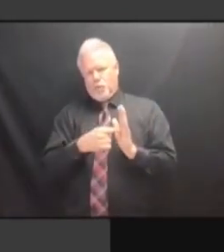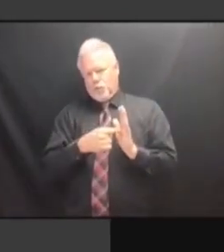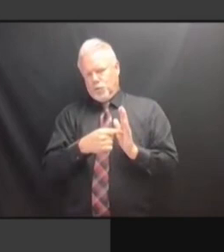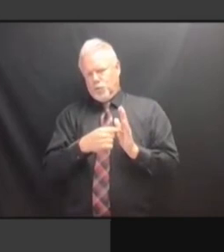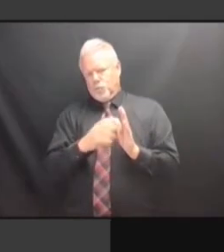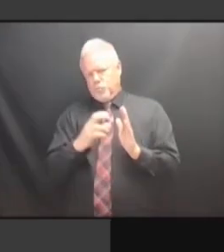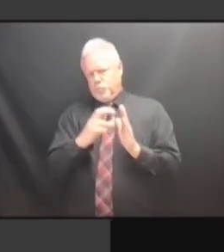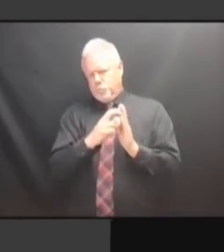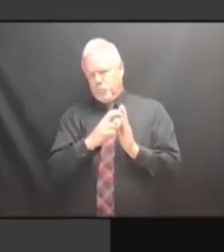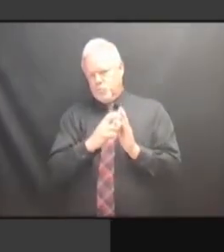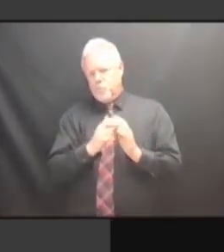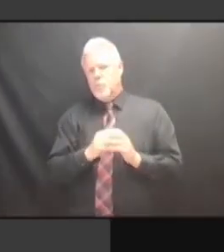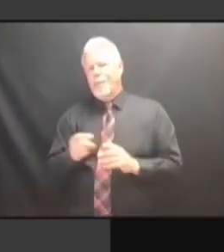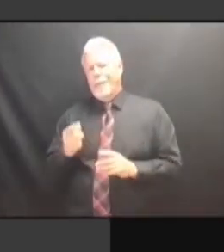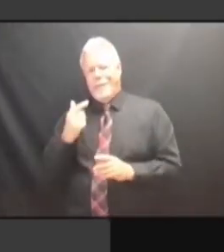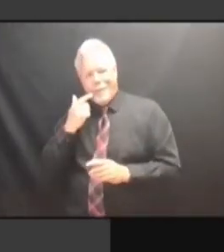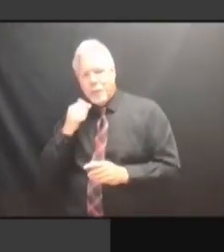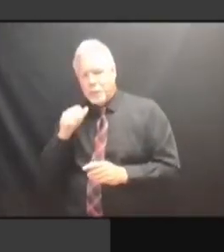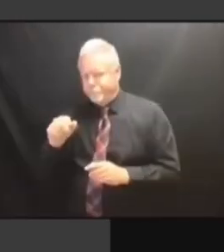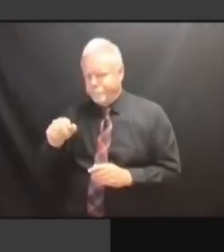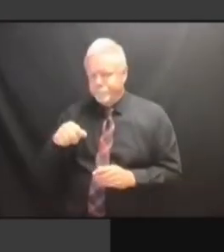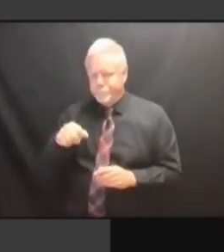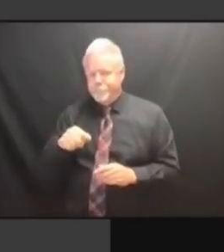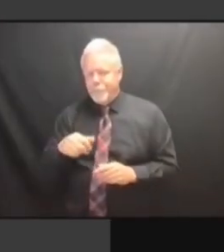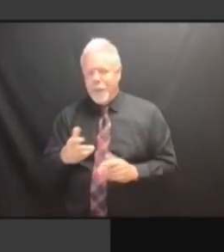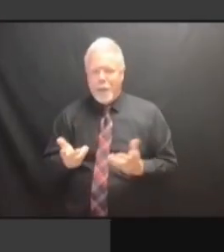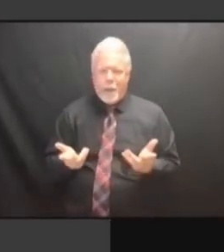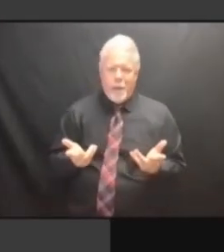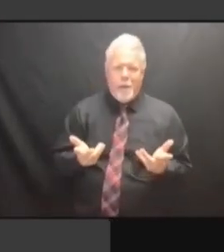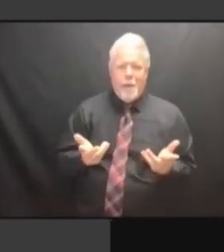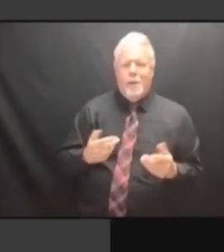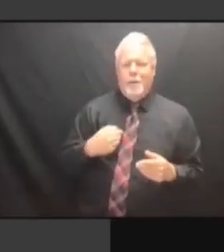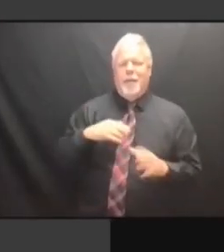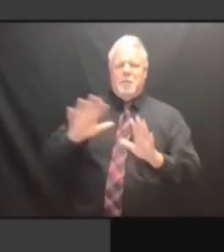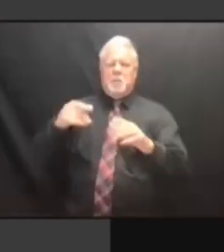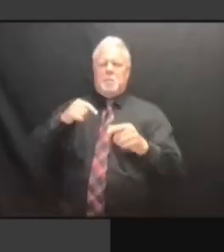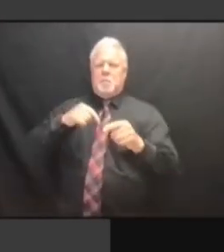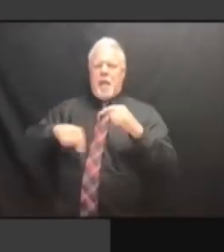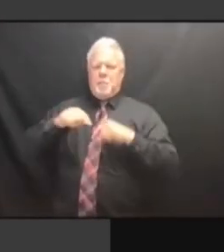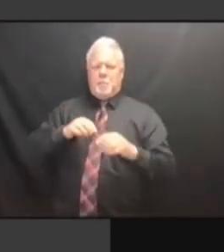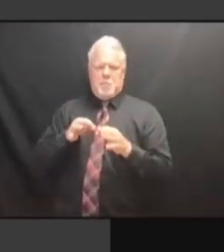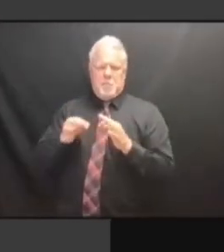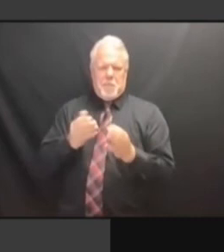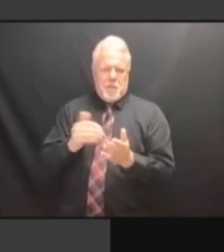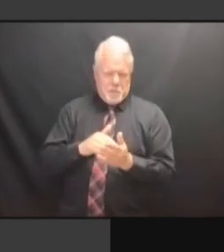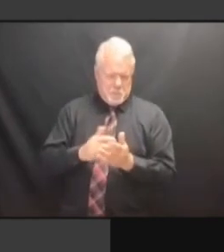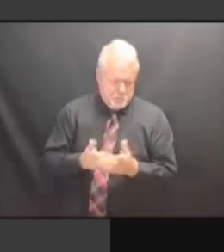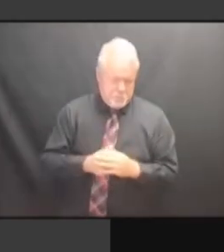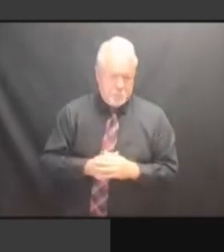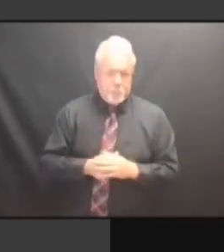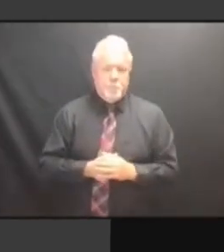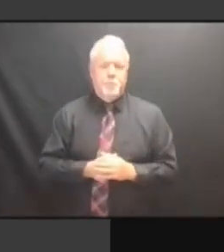HERE THAT I LOOKED RIGHT PAST. SO YOU DID ASK -- I KNOW, MY SO YOU DID ASK -- I KNOW, MY SO YOU DID ASK -- I KNOW, MY APOLOGIES. APOLOGIES. APOLOGIES. YOU APOLOGIES. YOU HAD APOLOGIES. YOU HAD ASKED APOLOGIES. YOU HAD ASKED ABOUT APOLOGIES. YOU HAD ASKED ABOUT WHETHER APOLOGIES. YOU HAD ASKED ABOUT WHETHER THE YOU HAD ASKED ABOUT WHETHER THE YOU HAD ASKED ABOUT WHETHER THE INDIVIDUAL YOU HAD ASKED ABOUT WHETHER THE INDIVIDUAL NEWSPAPERS YOU HAD ASKED ABOUT WHETHER THE INDIVIDUAL NEWSPAPERS INCLUDED INDIVIDUAL NEWSPAPERS INCLUDED INDIVIDUAL NEWSPAPERS INCLUDED LEGAL